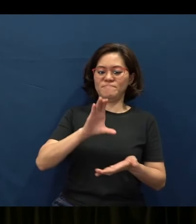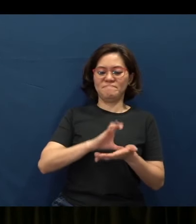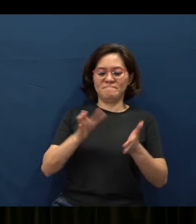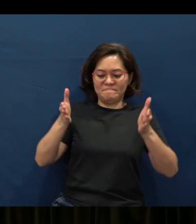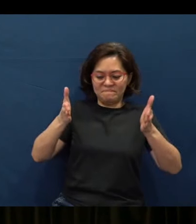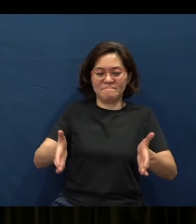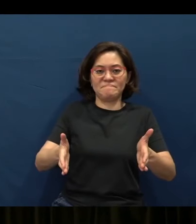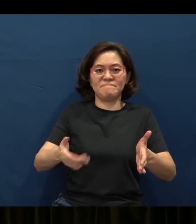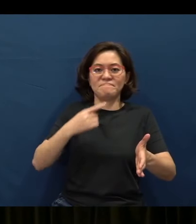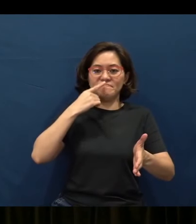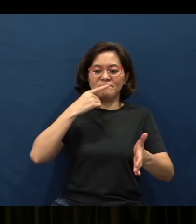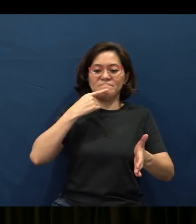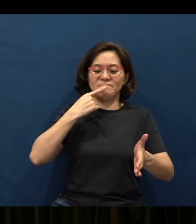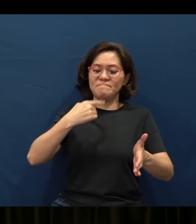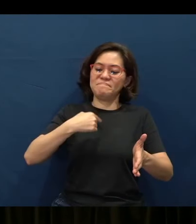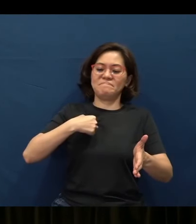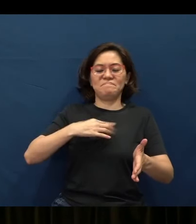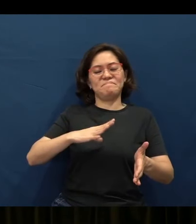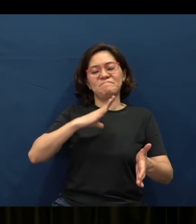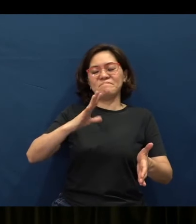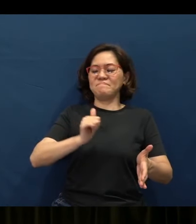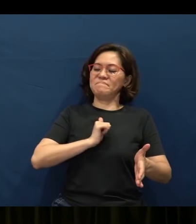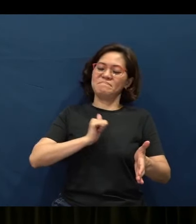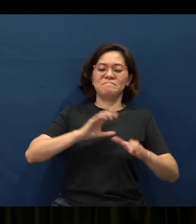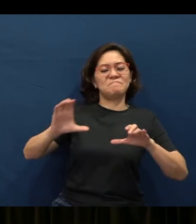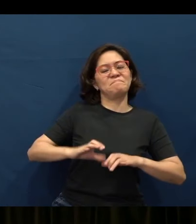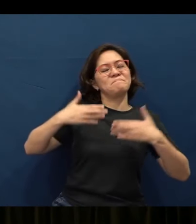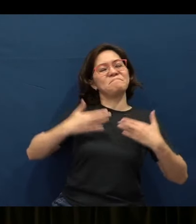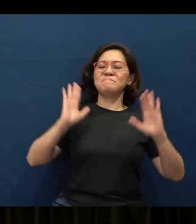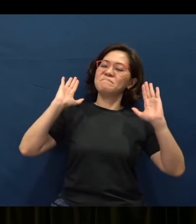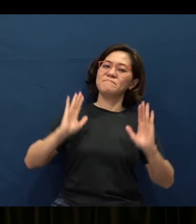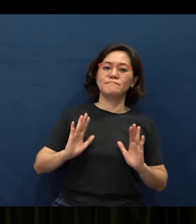say that, “I’m alright, I can do everything by myself.”